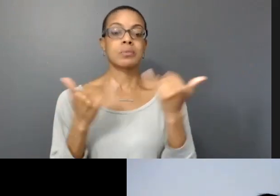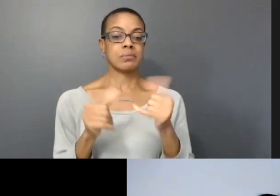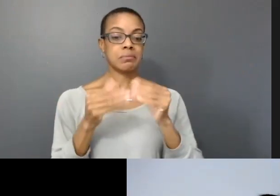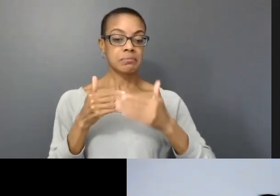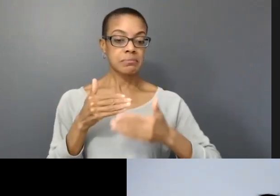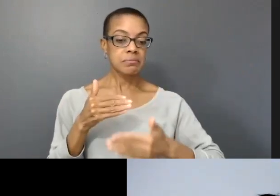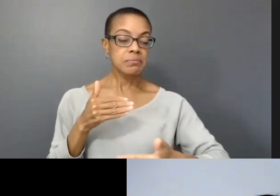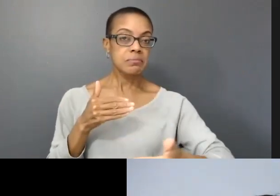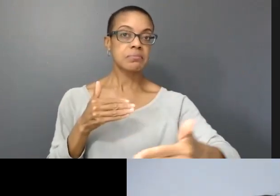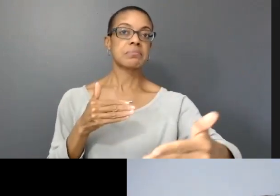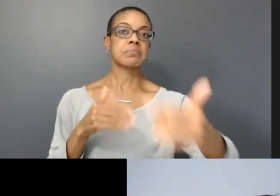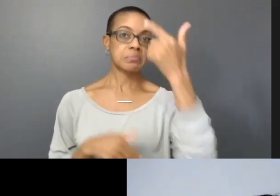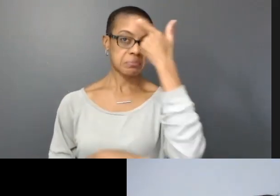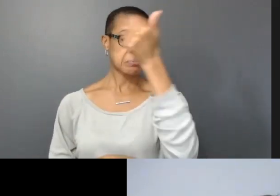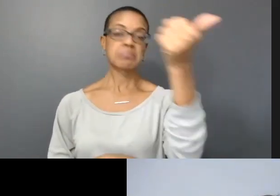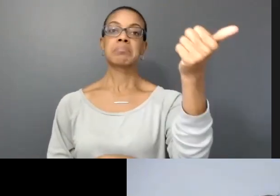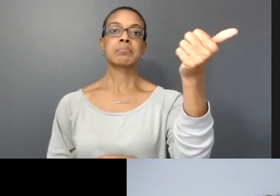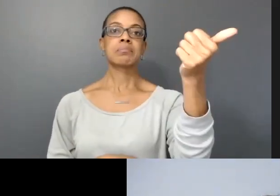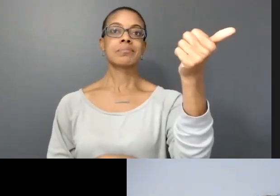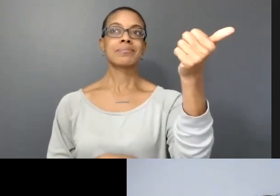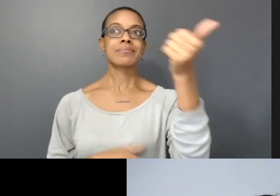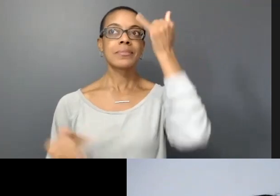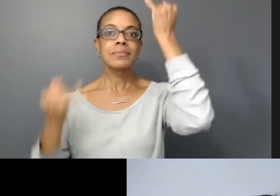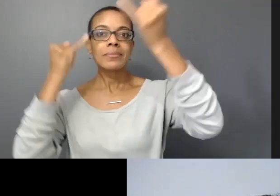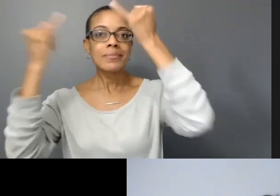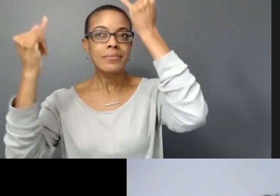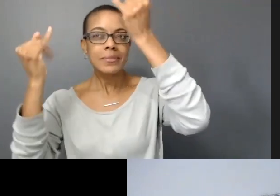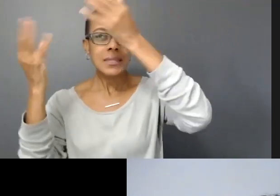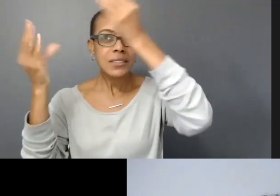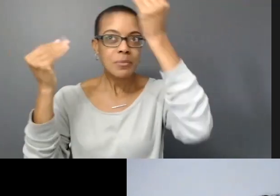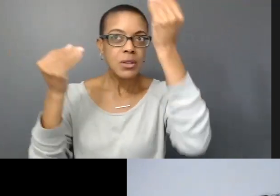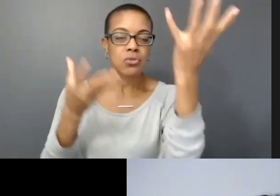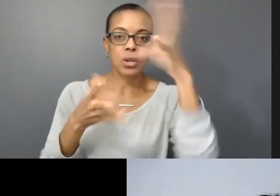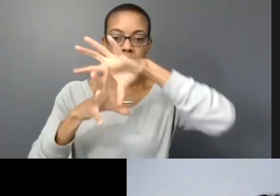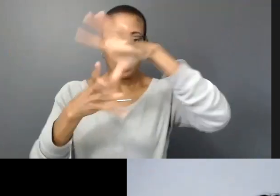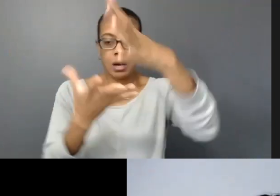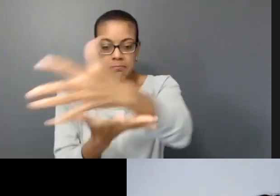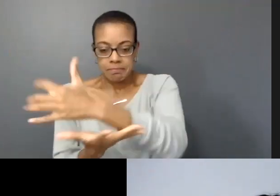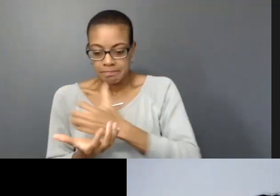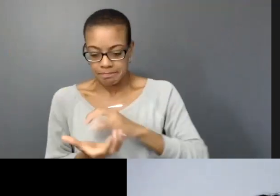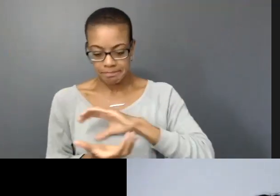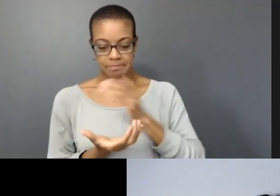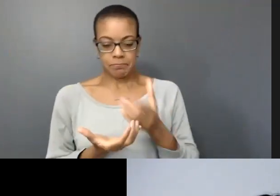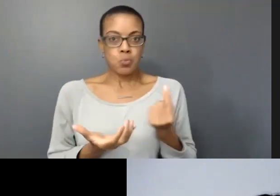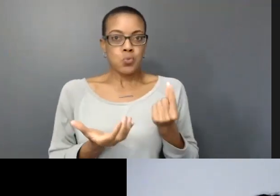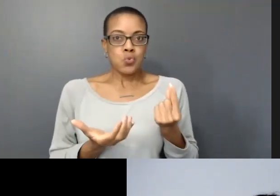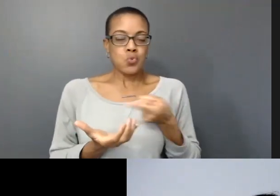How you take those data to code them into your own moving, beautiful, soul-searching